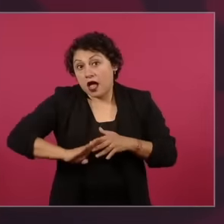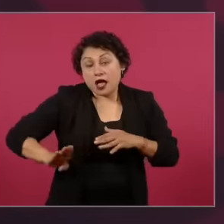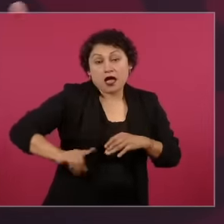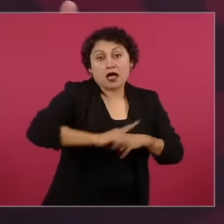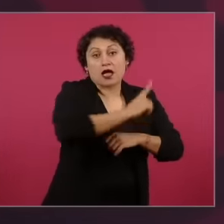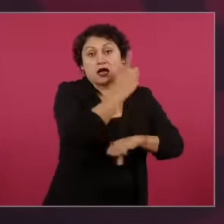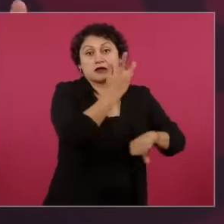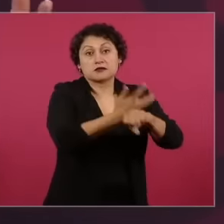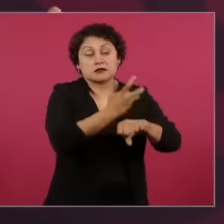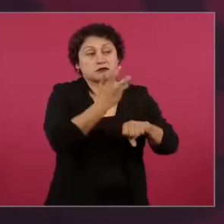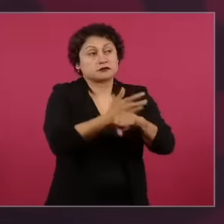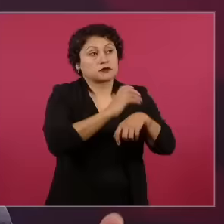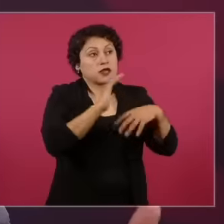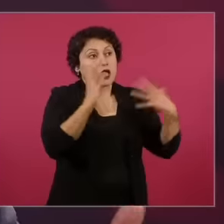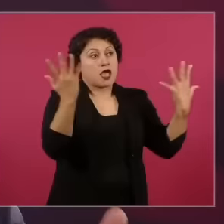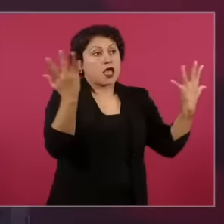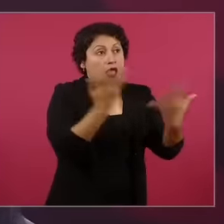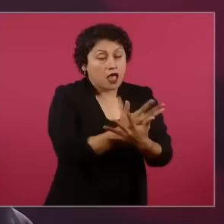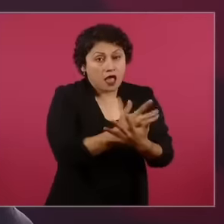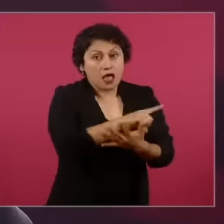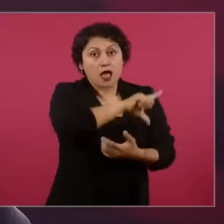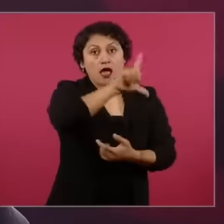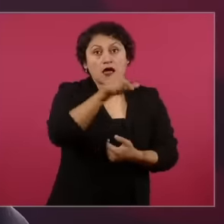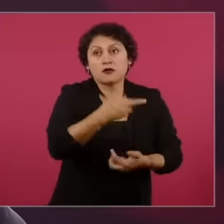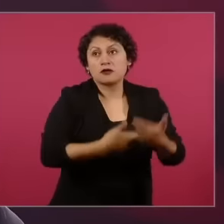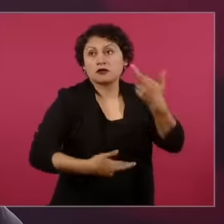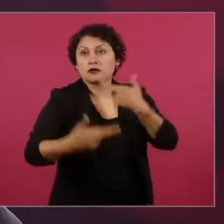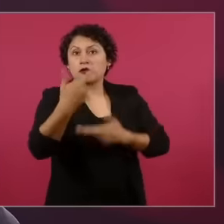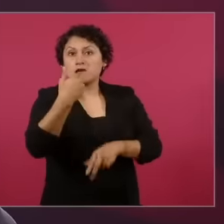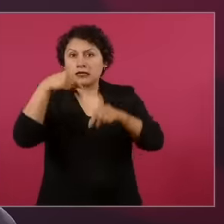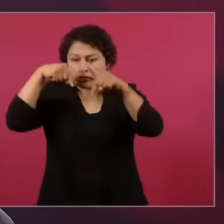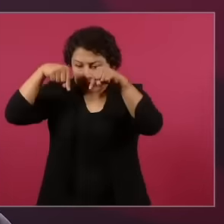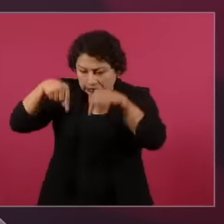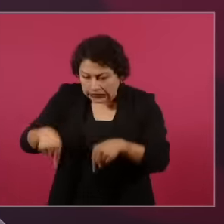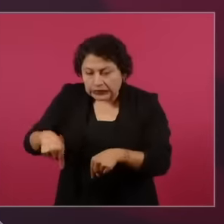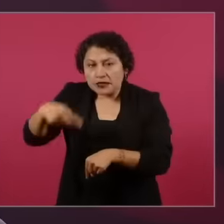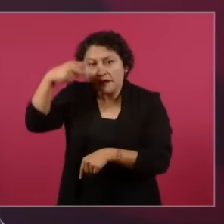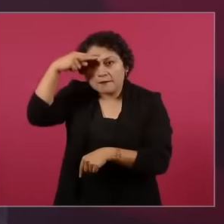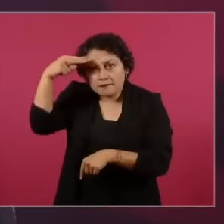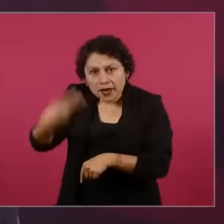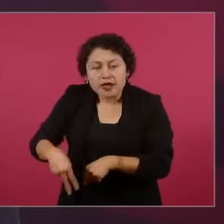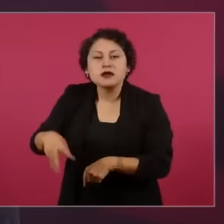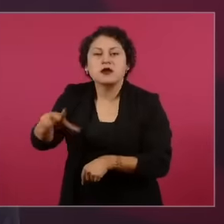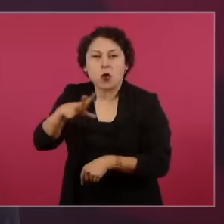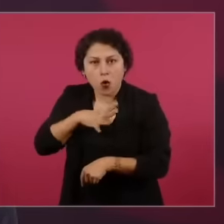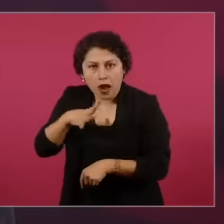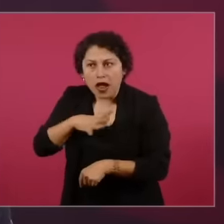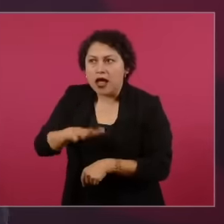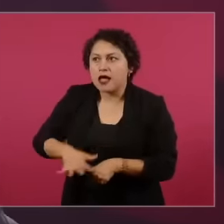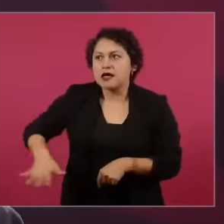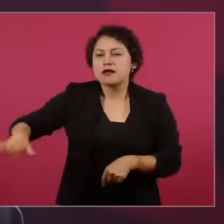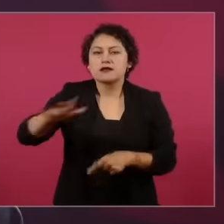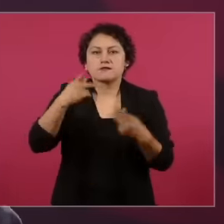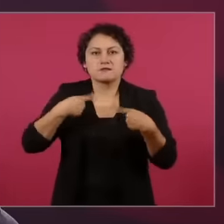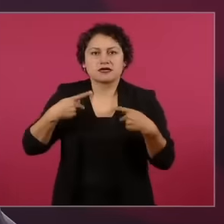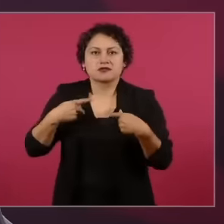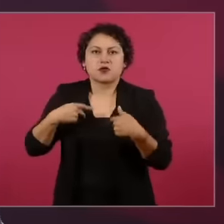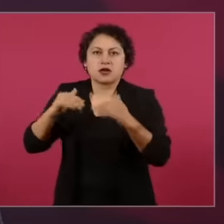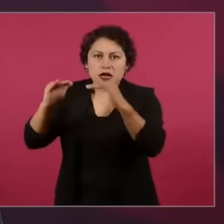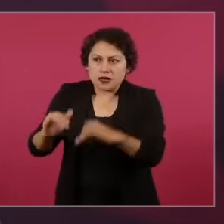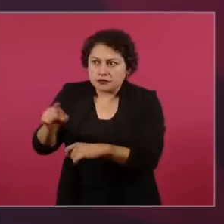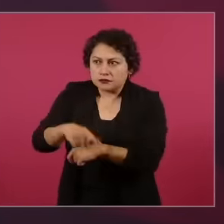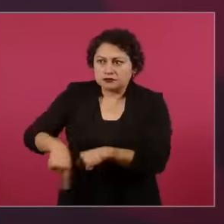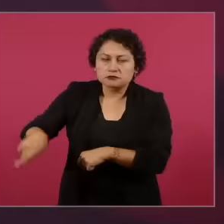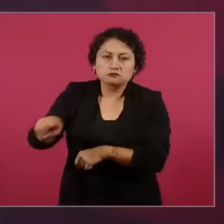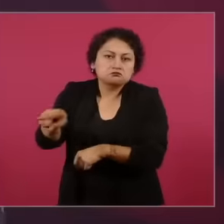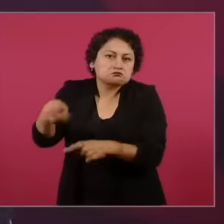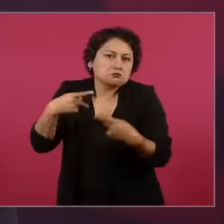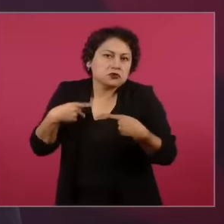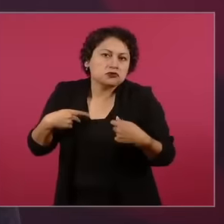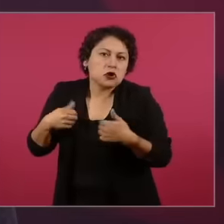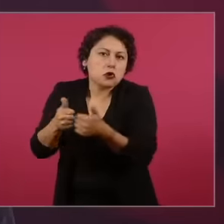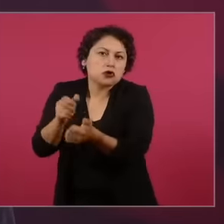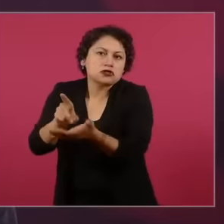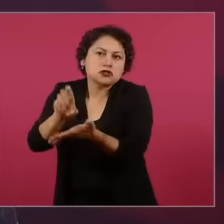and you go down with the people those people who today with a disability receive a benefit those people